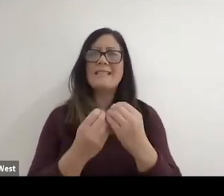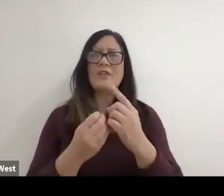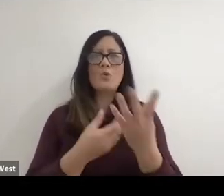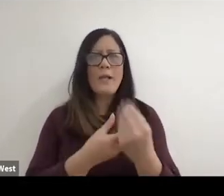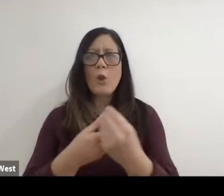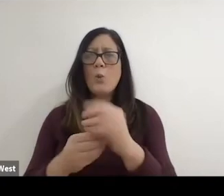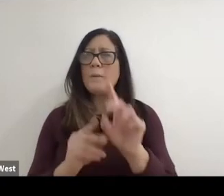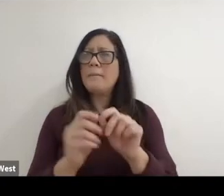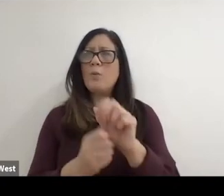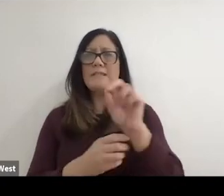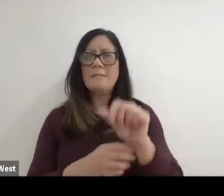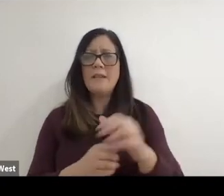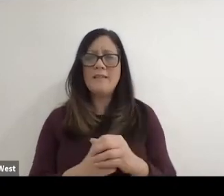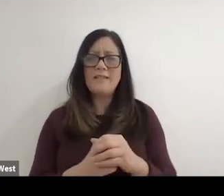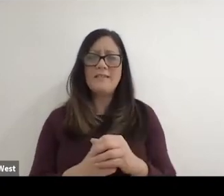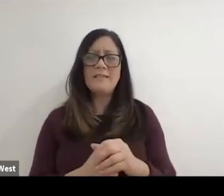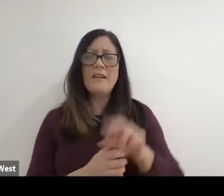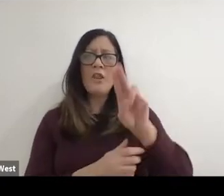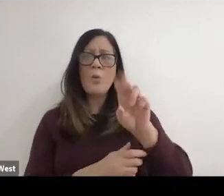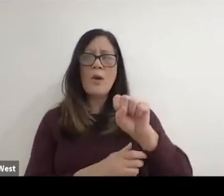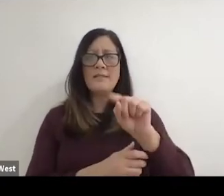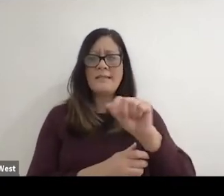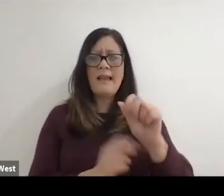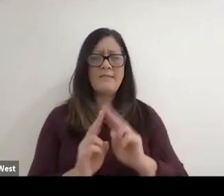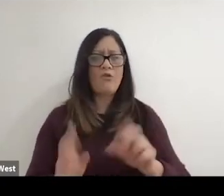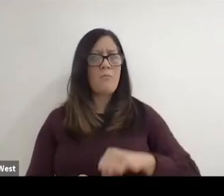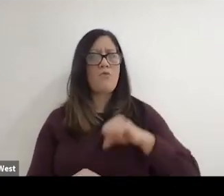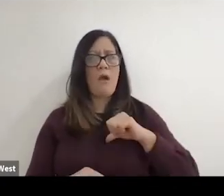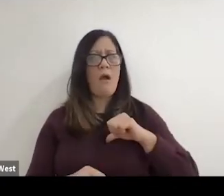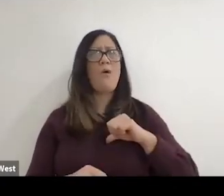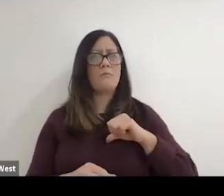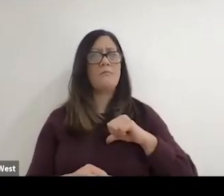I know the USTA is very proud of their involvement with wheelchair tennis.